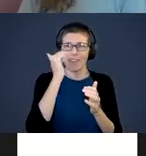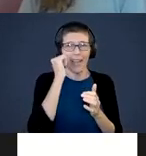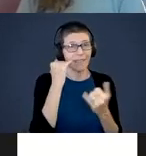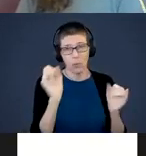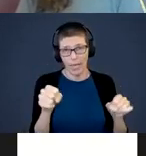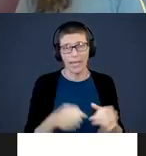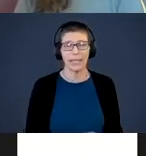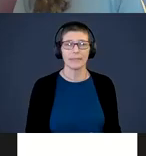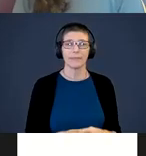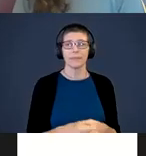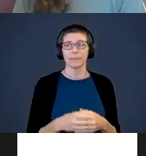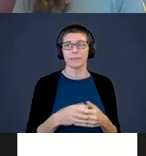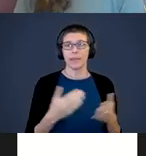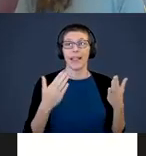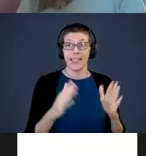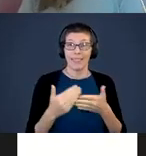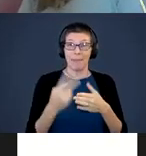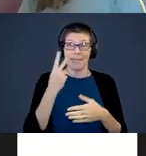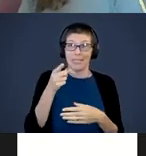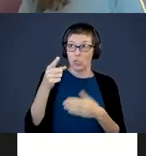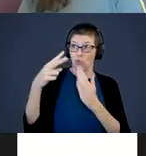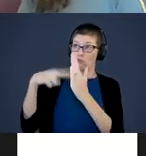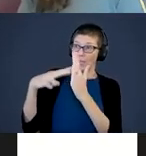Let your baby see you reading even if you are not a good reader,